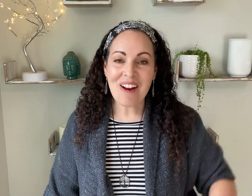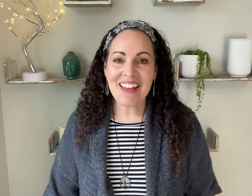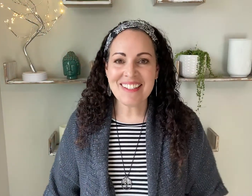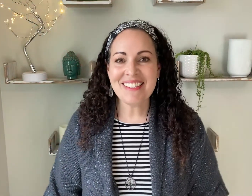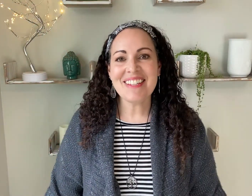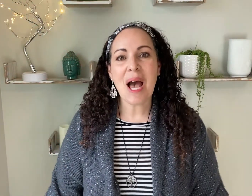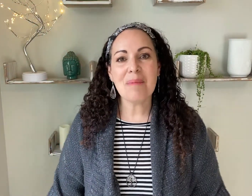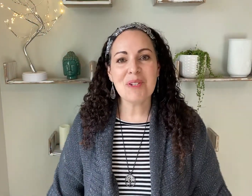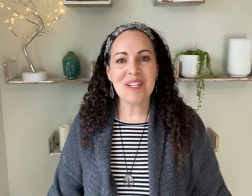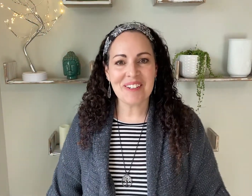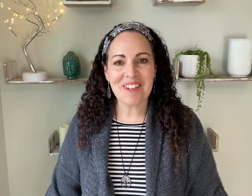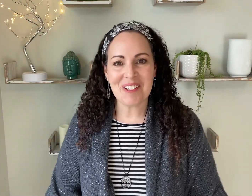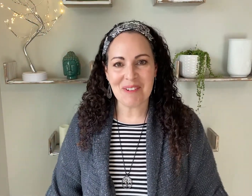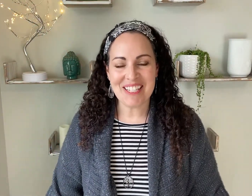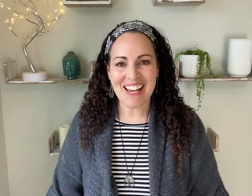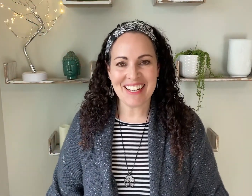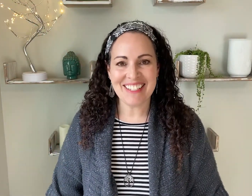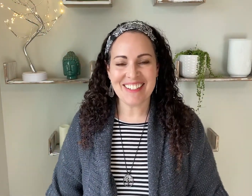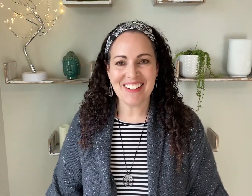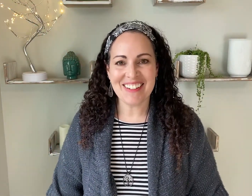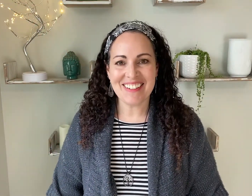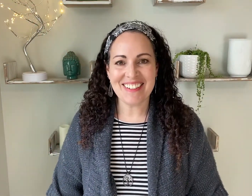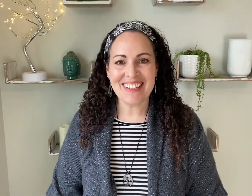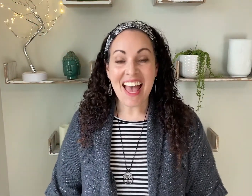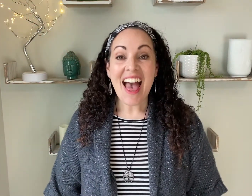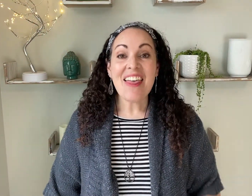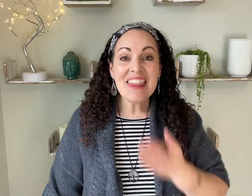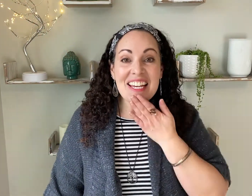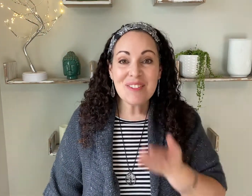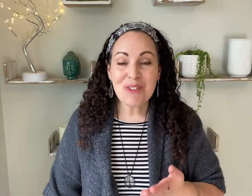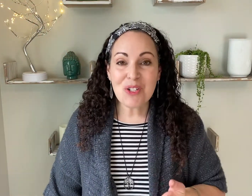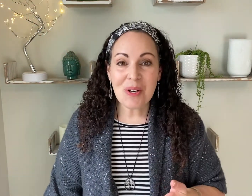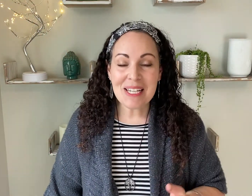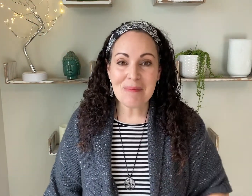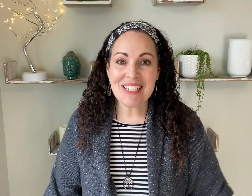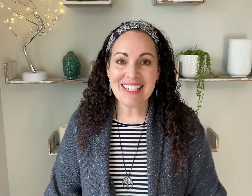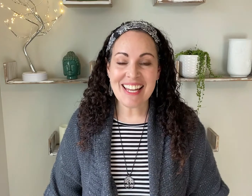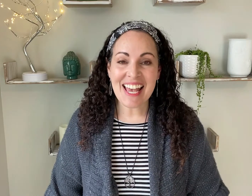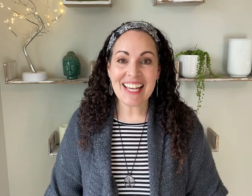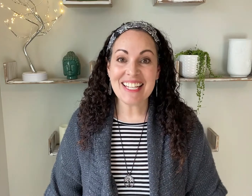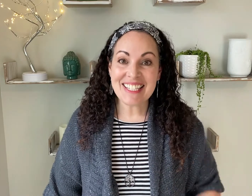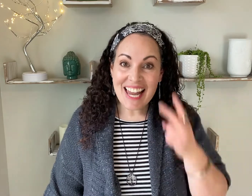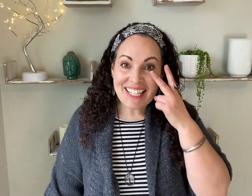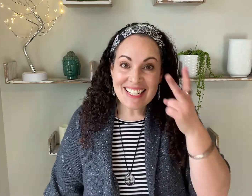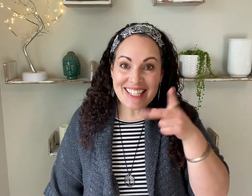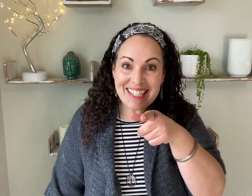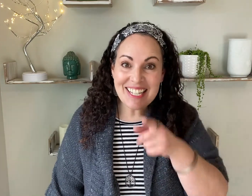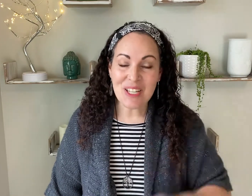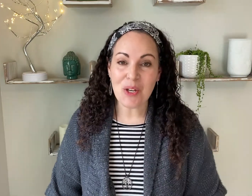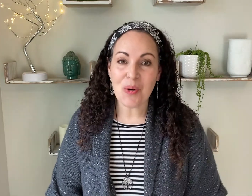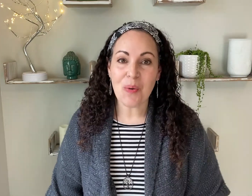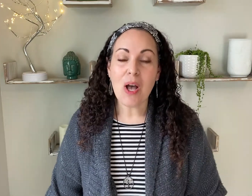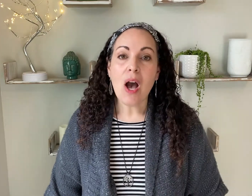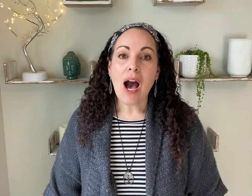Hi friends! I'm Shira with Tiny Talkers. Thanks for joining me today. It's nice to see you!